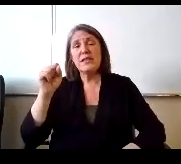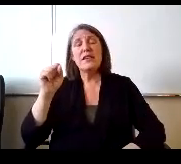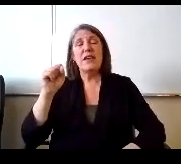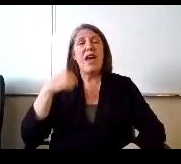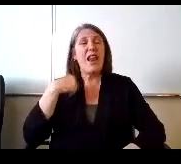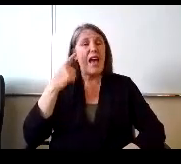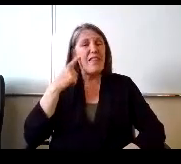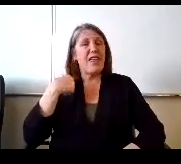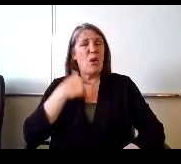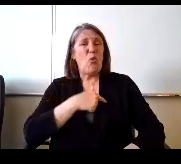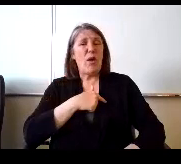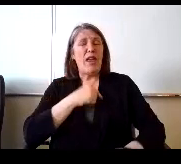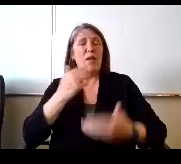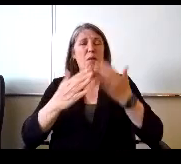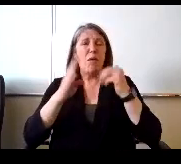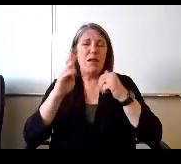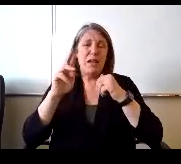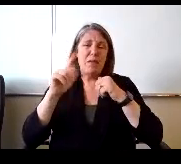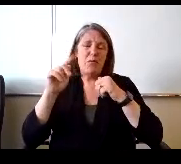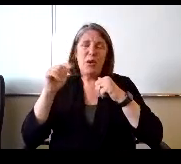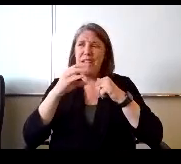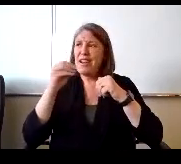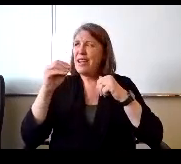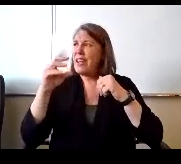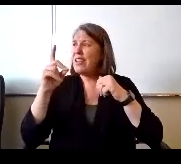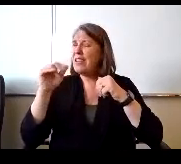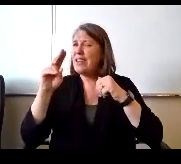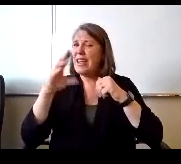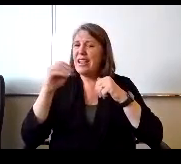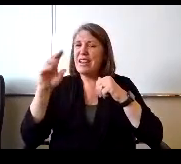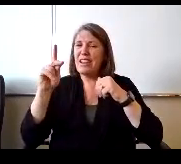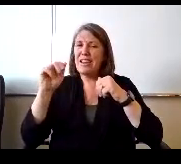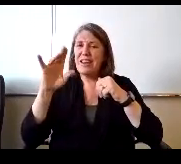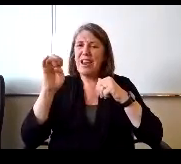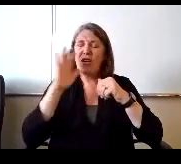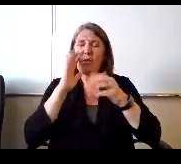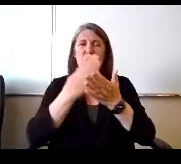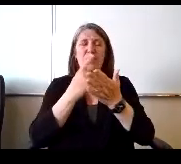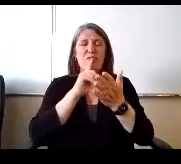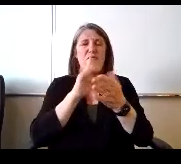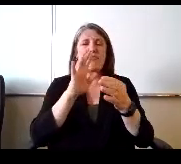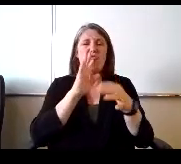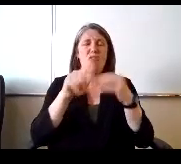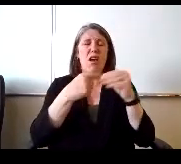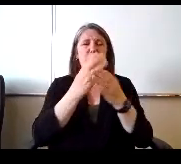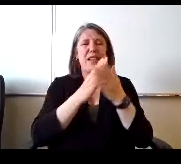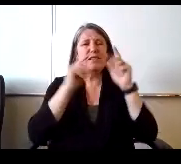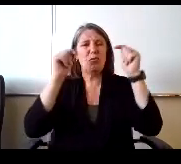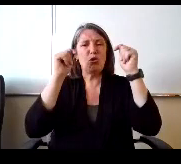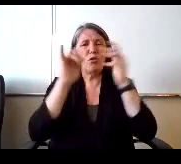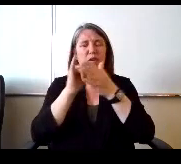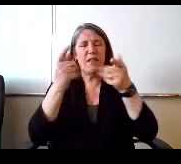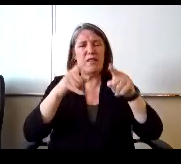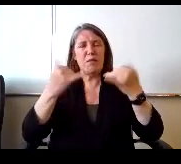ending and Kerry are going to talk about some tutoring that's going on right now for students. And we're using some of that money